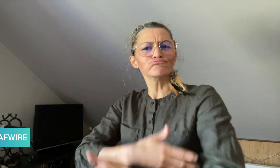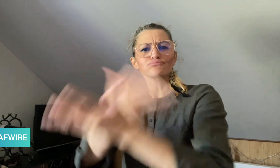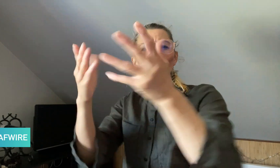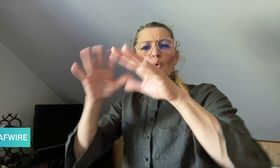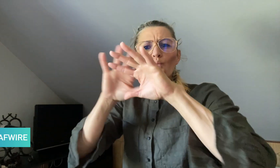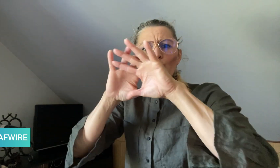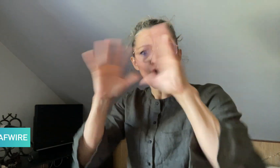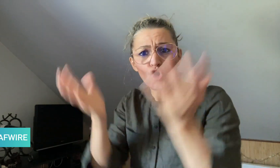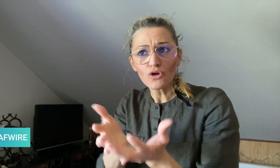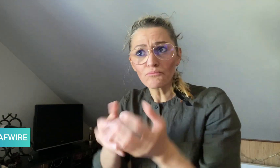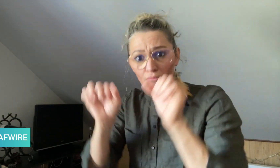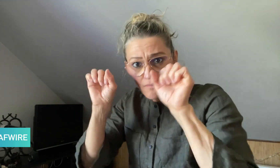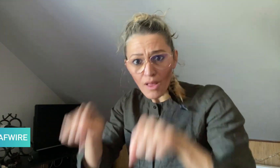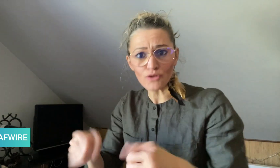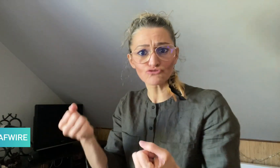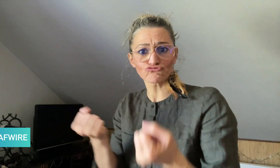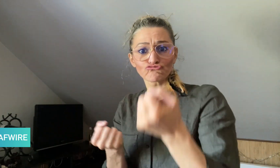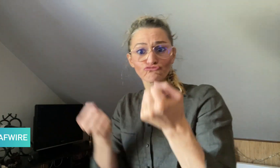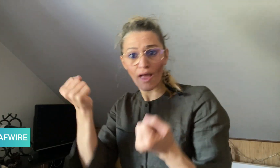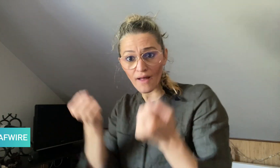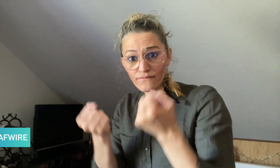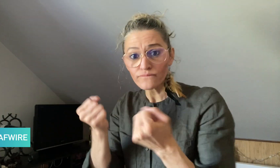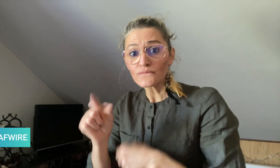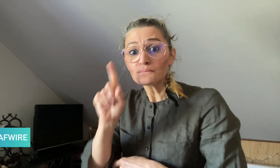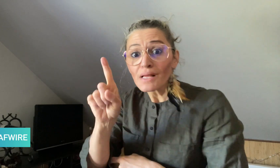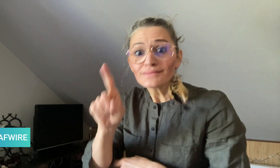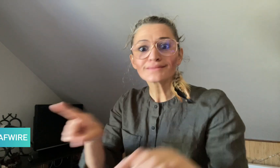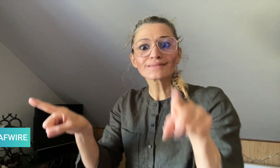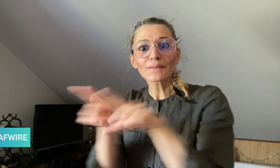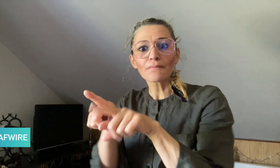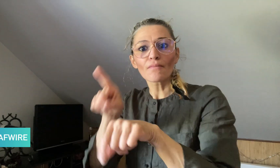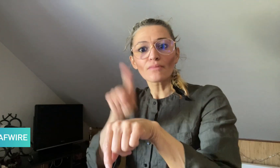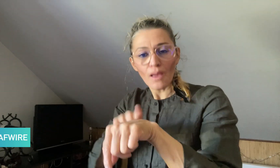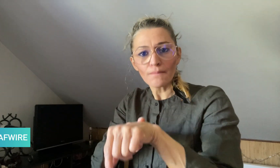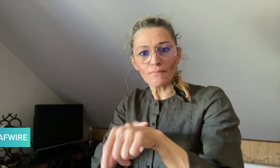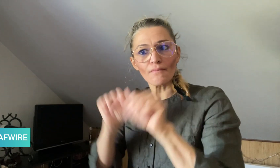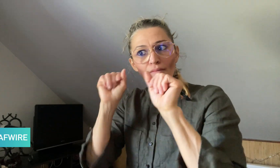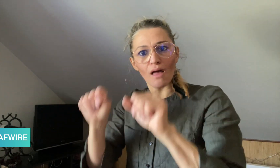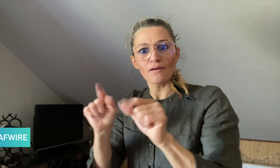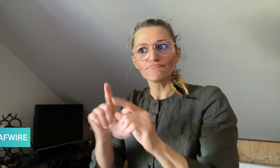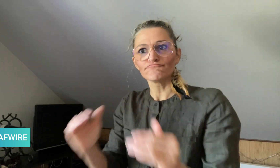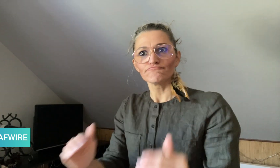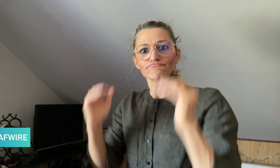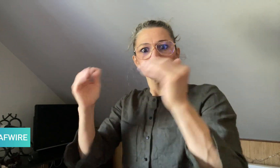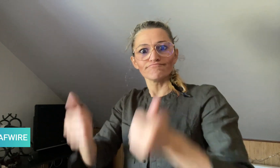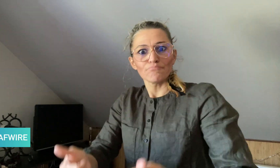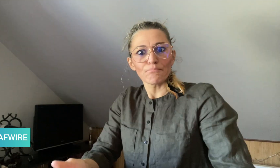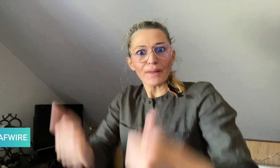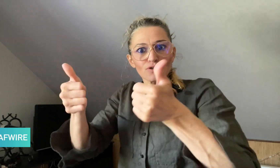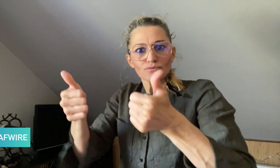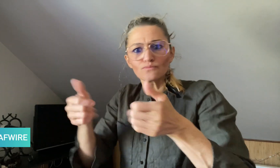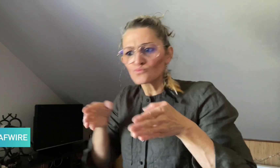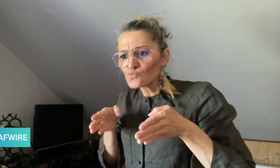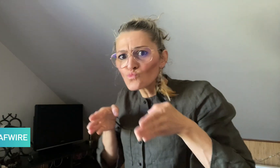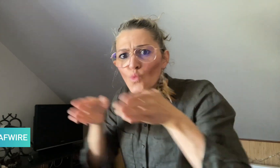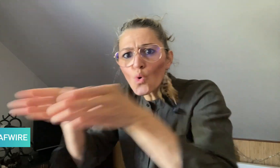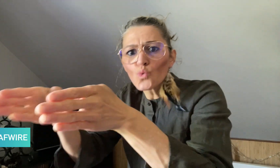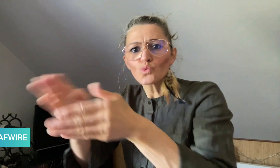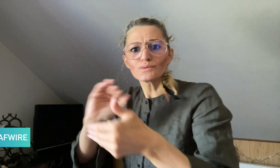improving road safety by protecting their